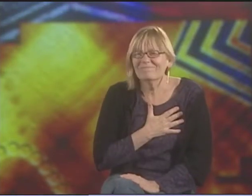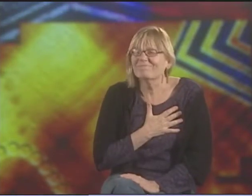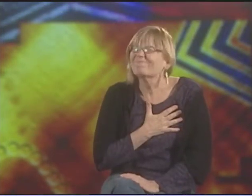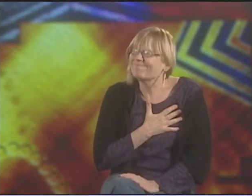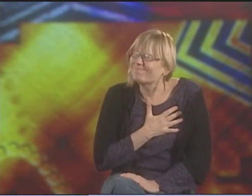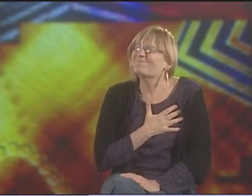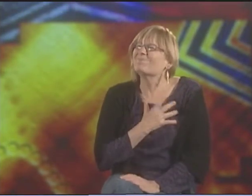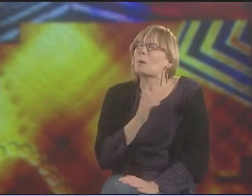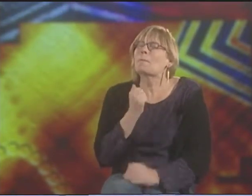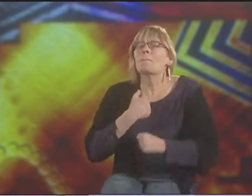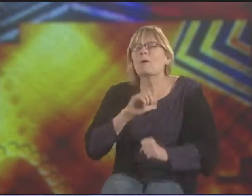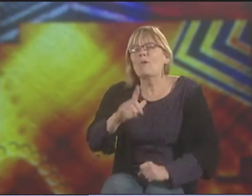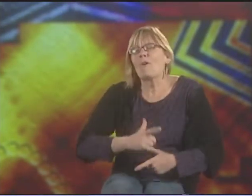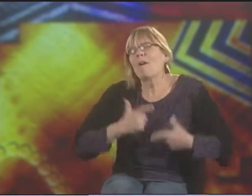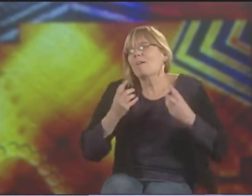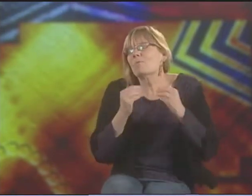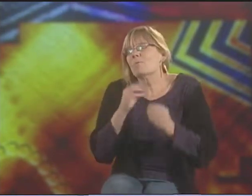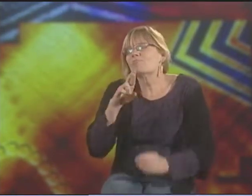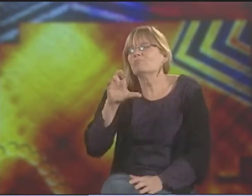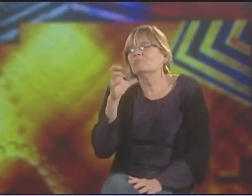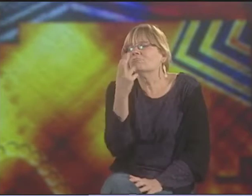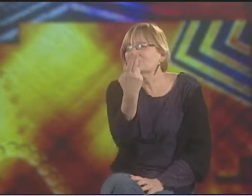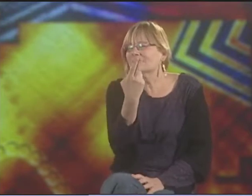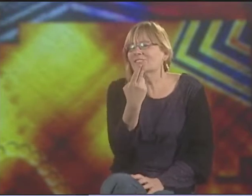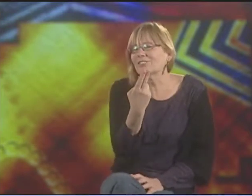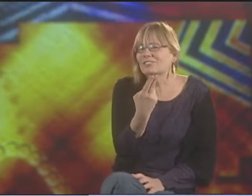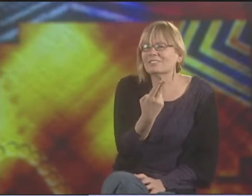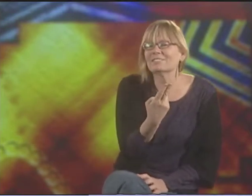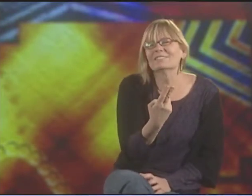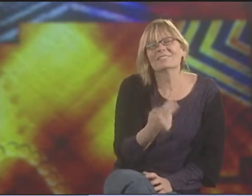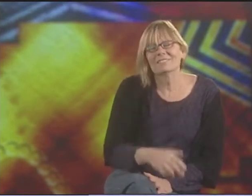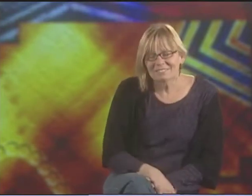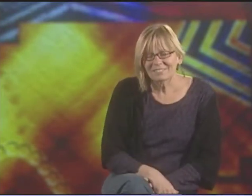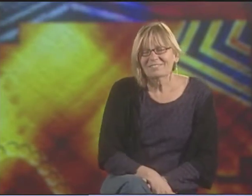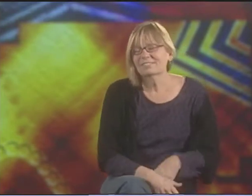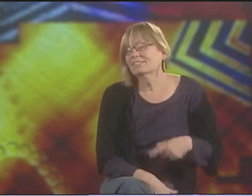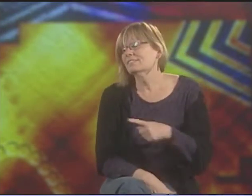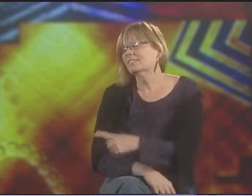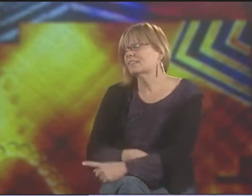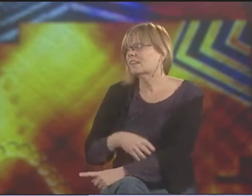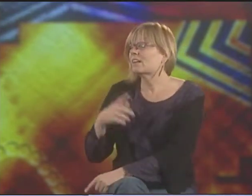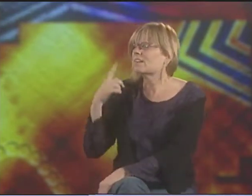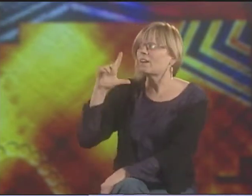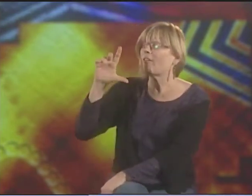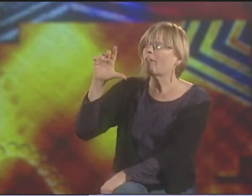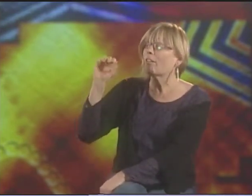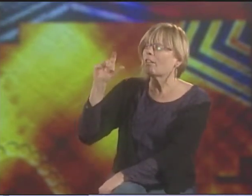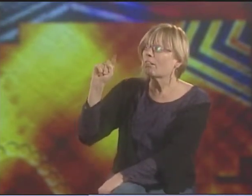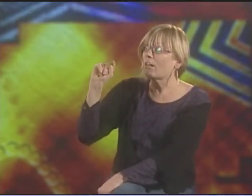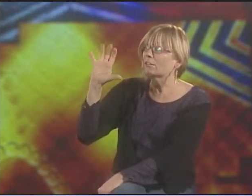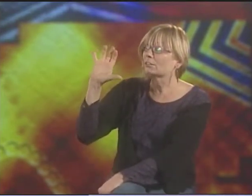IT'S WONDERFUL. I LOVE THAT. IT MAKES YOUR LIFE MORE RICH IF YOU HAVE THIS BEAUTIFUL TREASURE, THIS SIGN LANGUAGE.